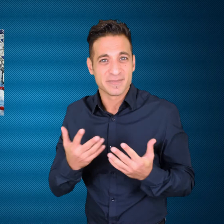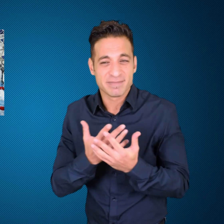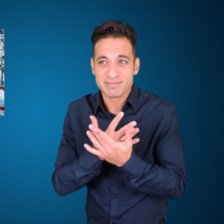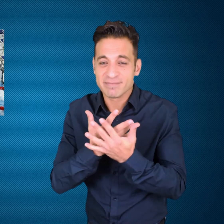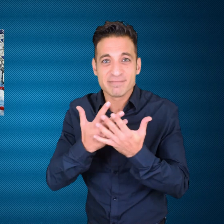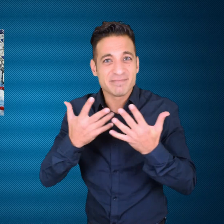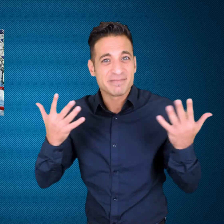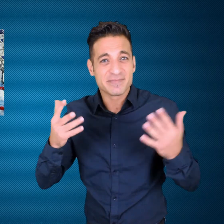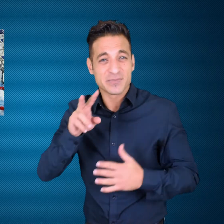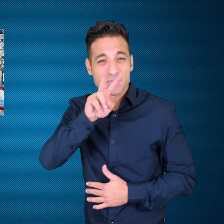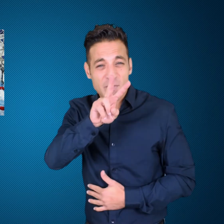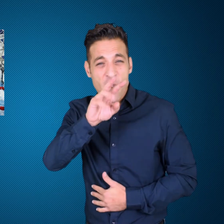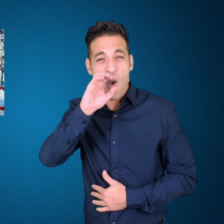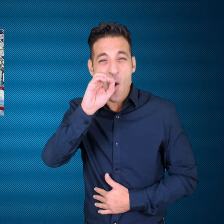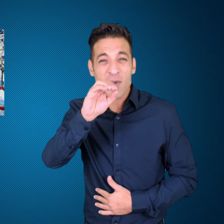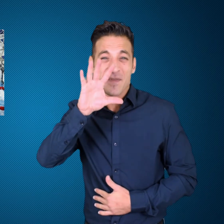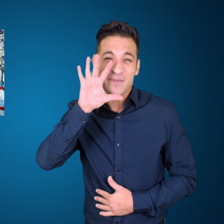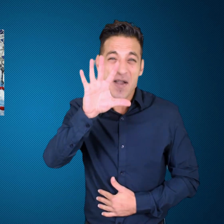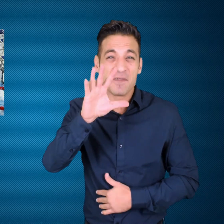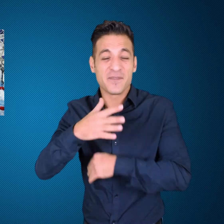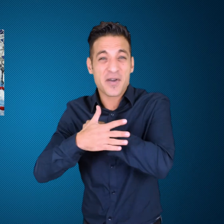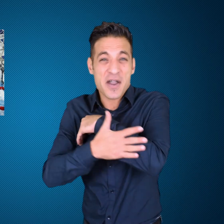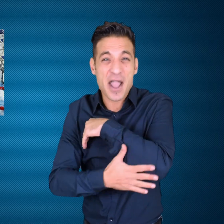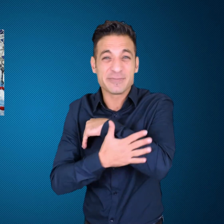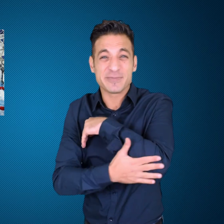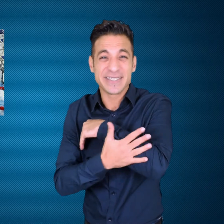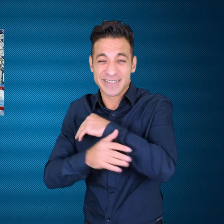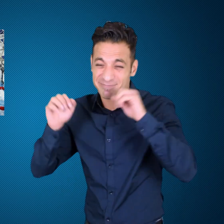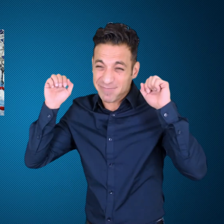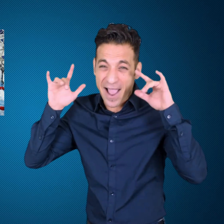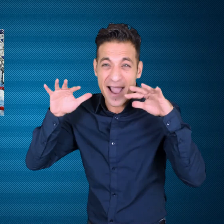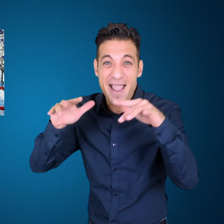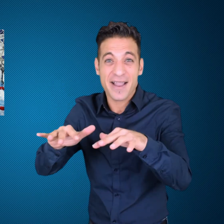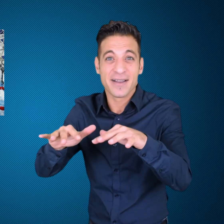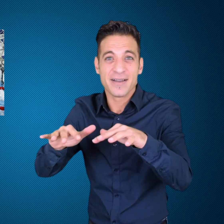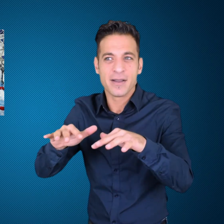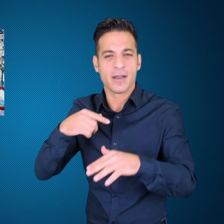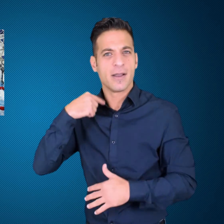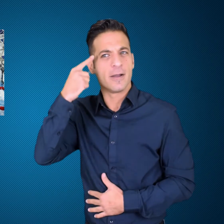That’s a lot of countries, 205